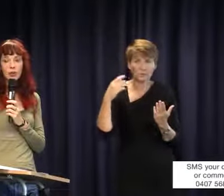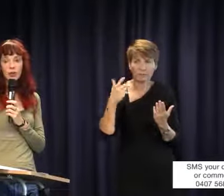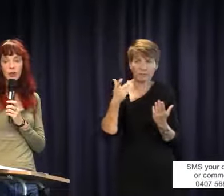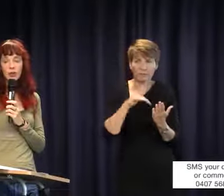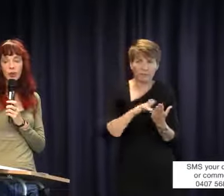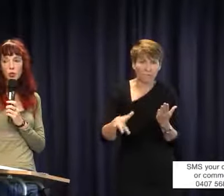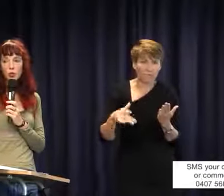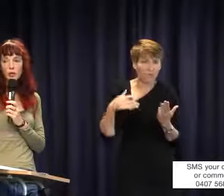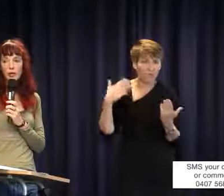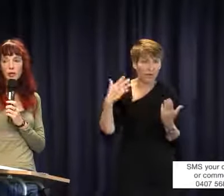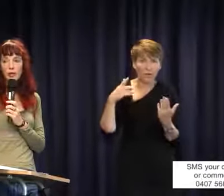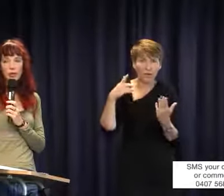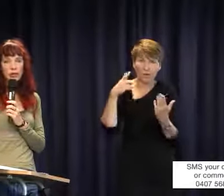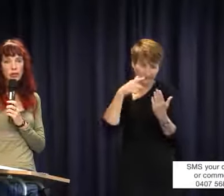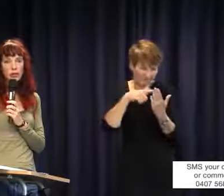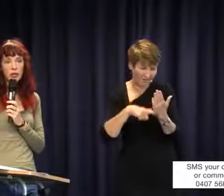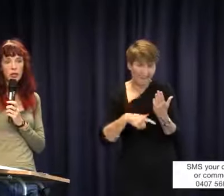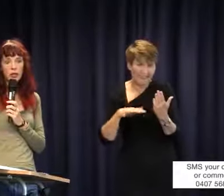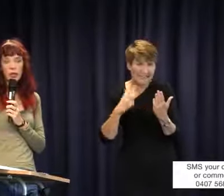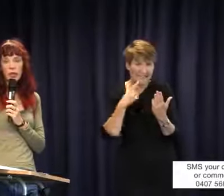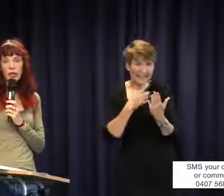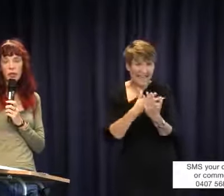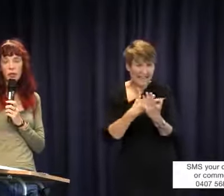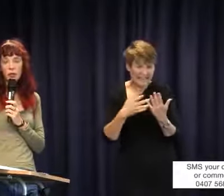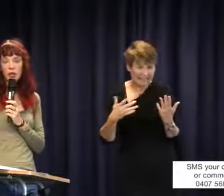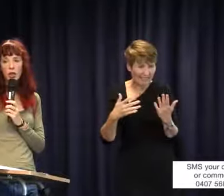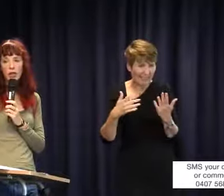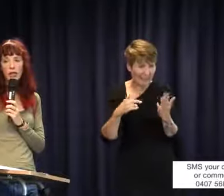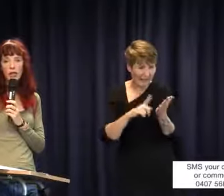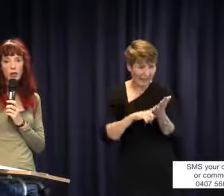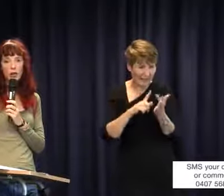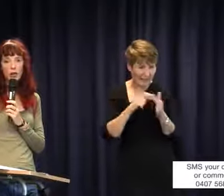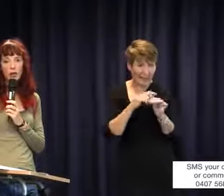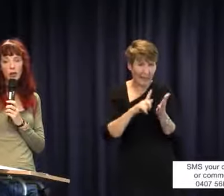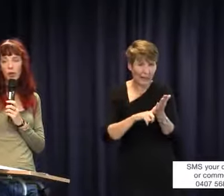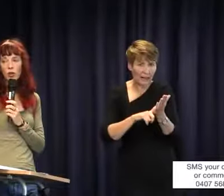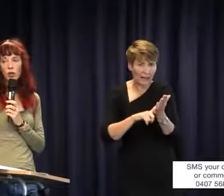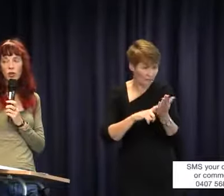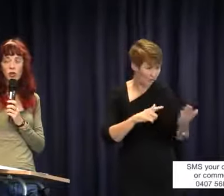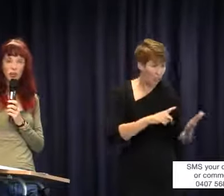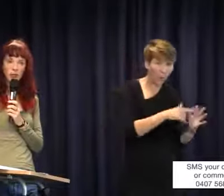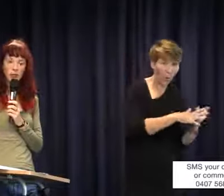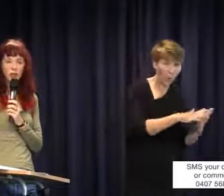did not mention one legal aspect of the standards, which are a law. So organisations like the